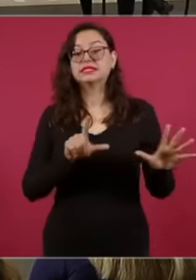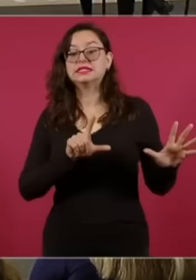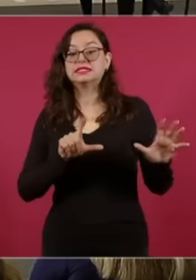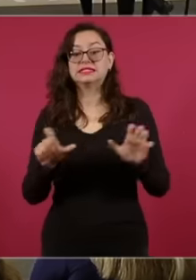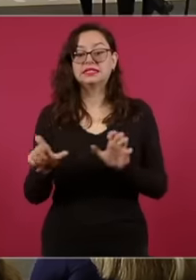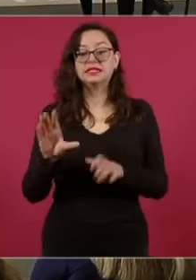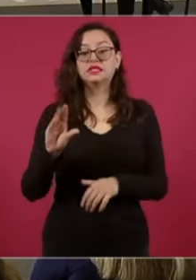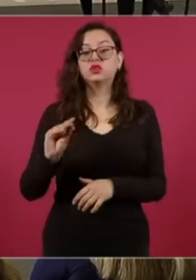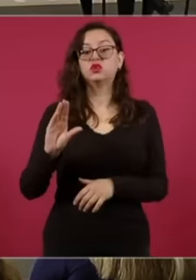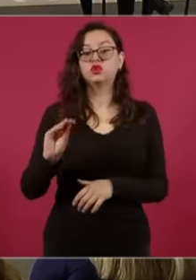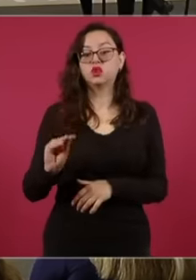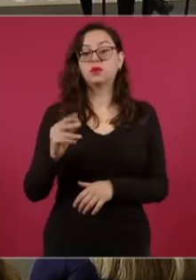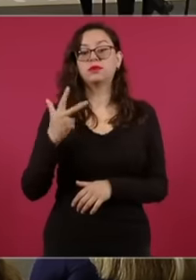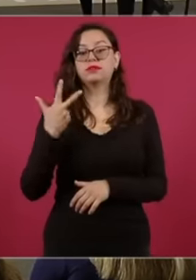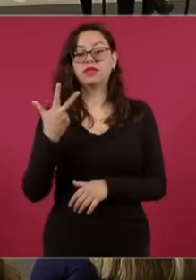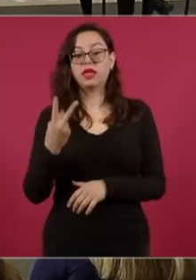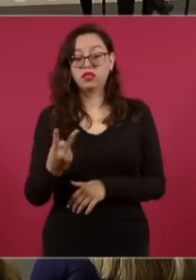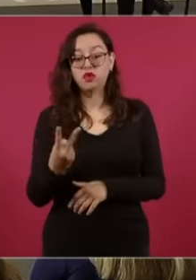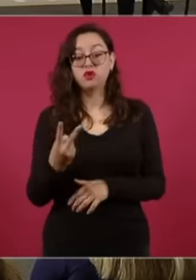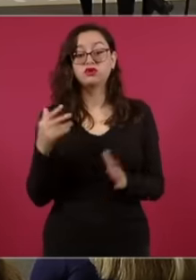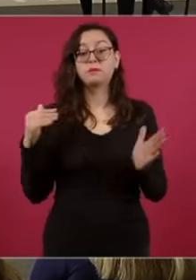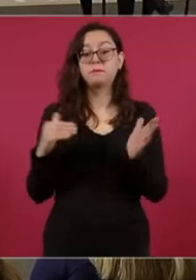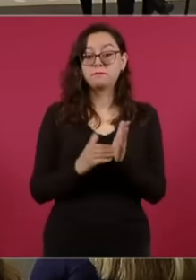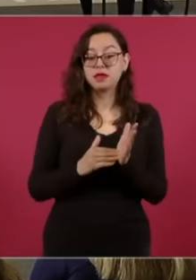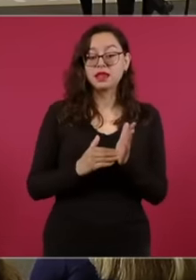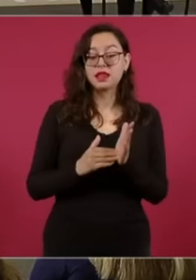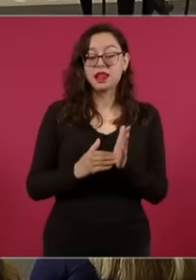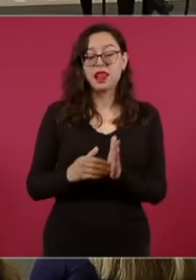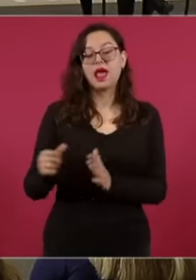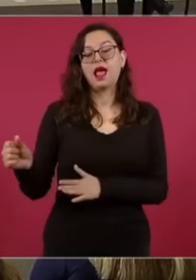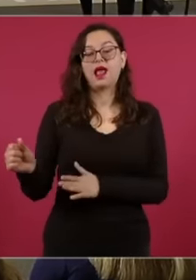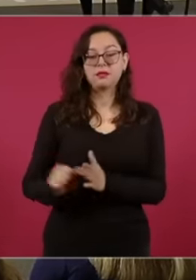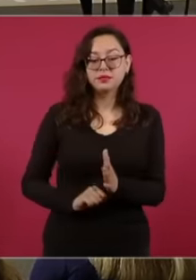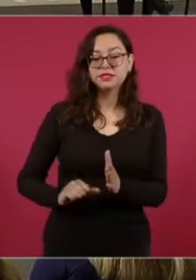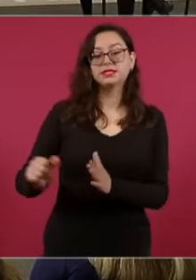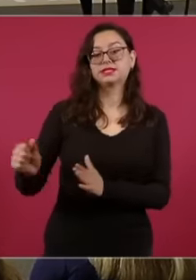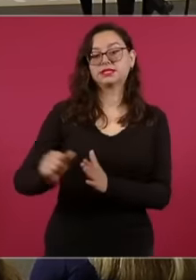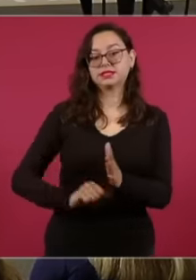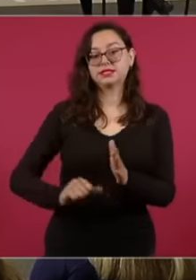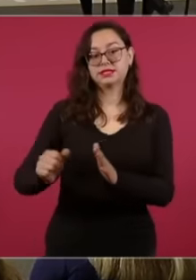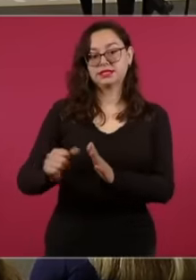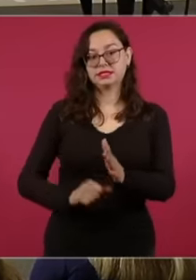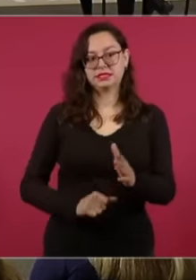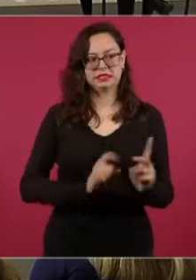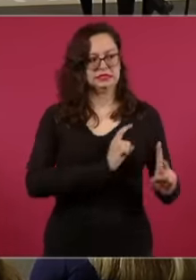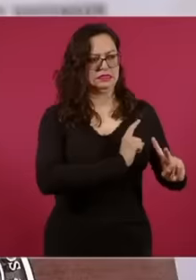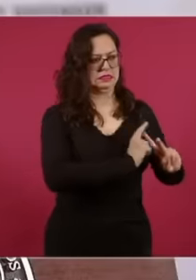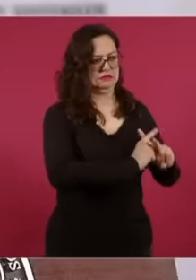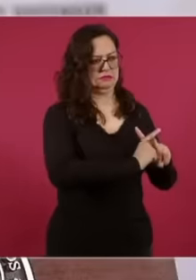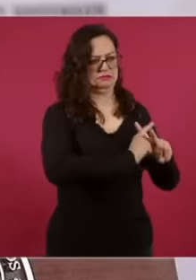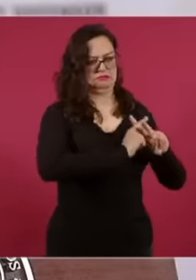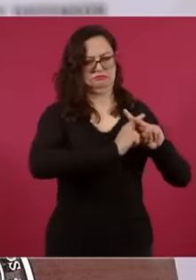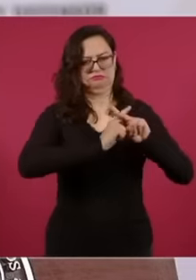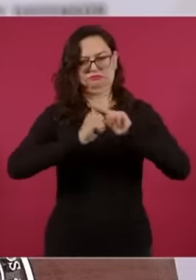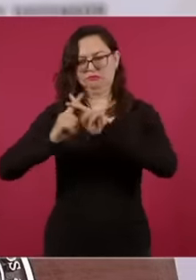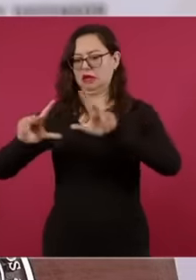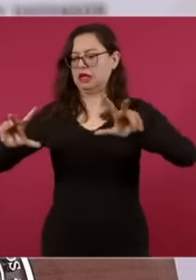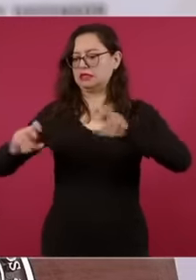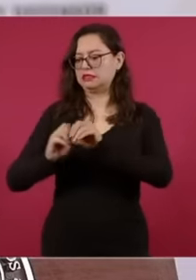pesos per month This is what a minister of the court earns tell me if you don't think it is